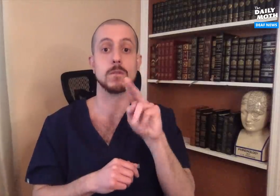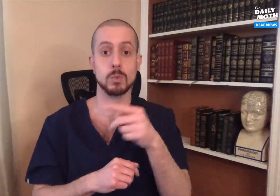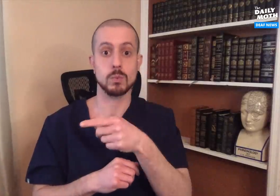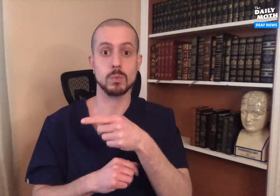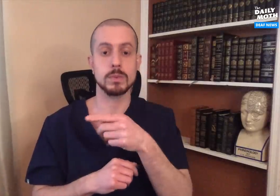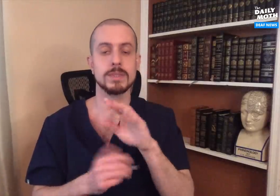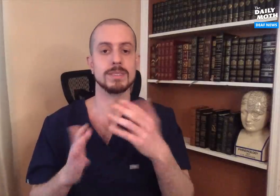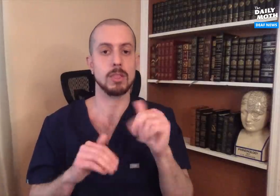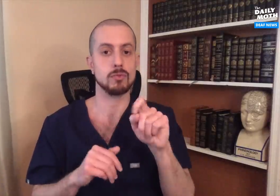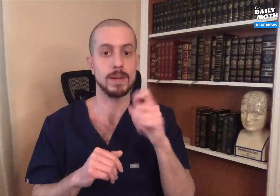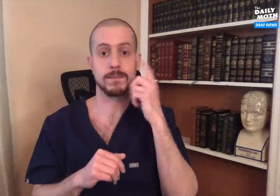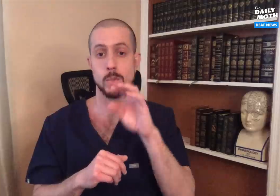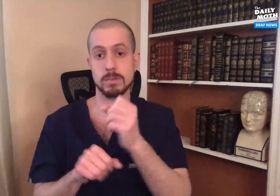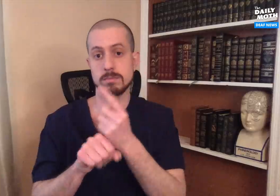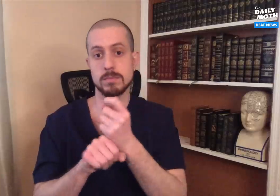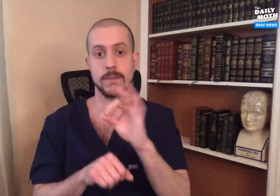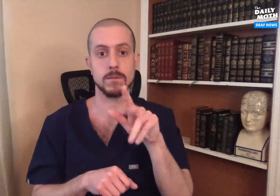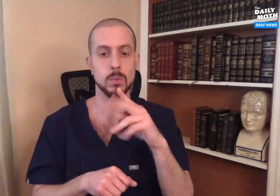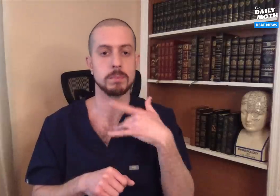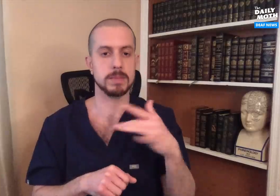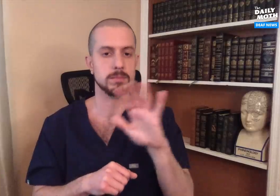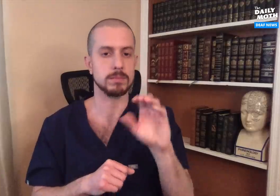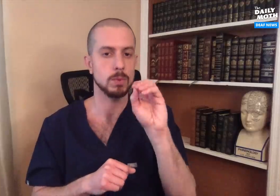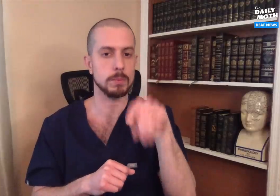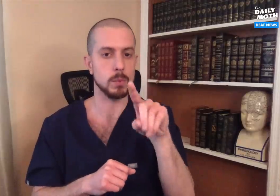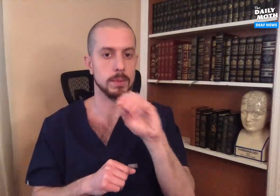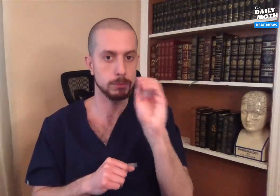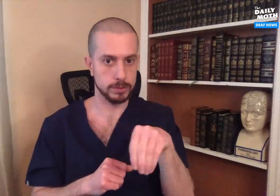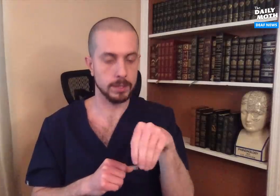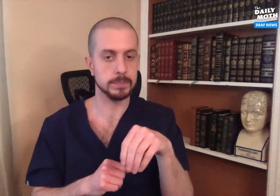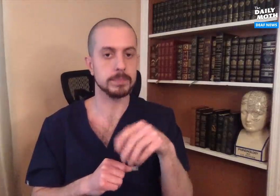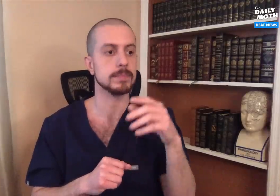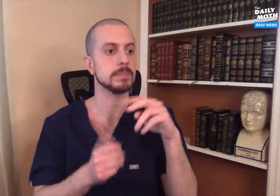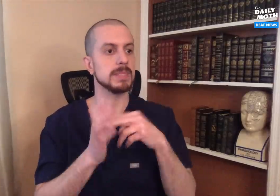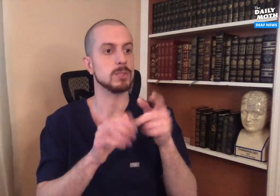the death rate for the common flu is about 0.1%.